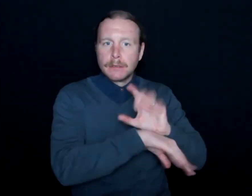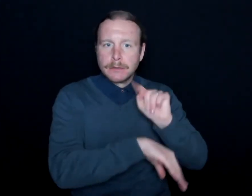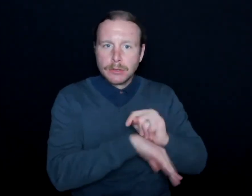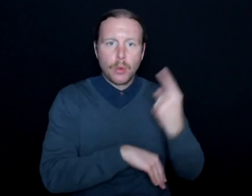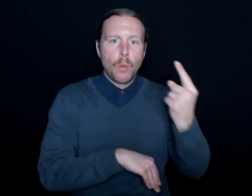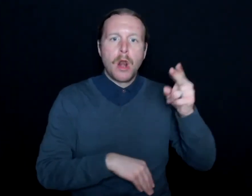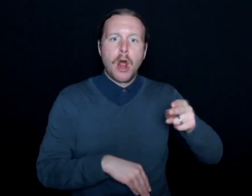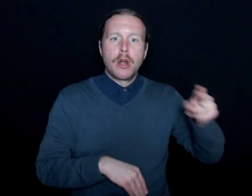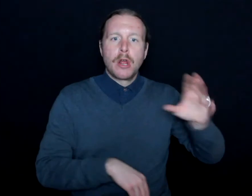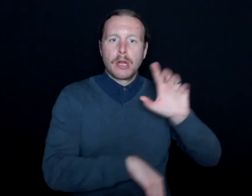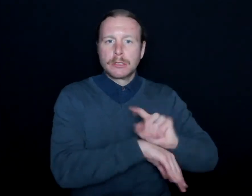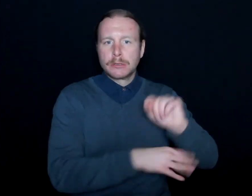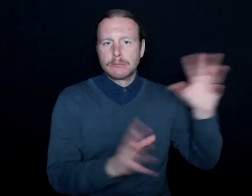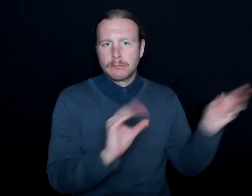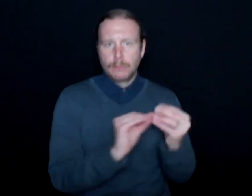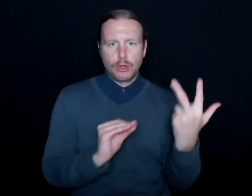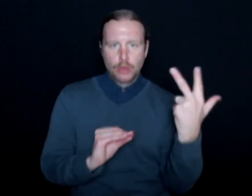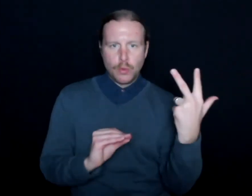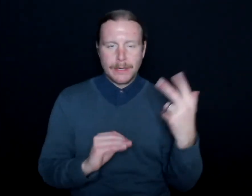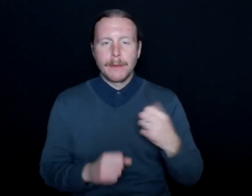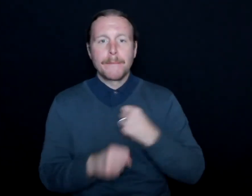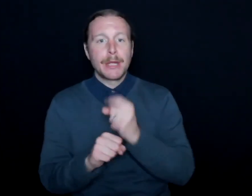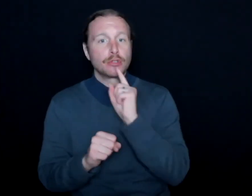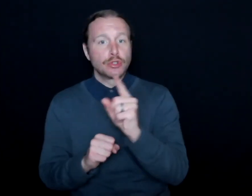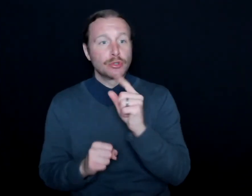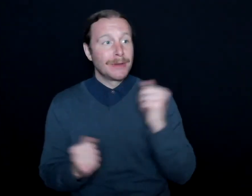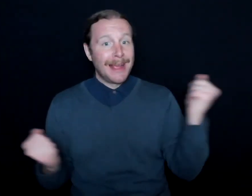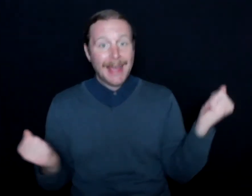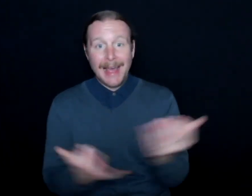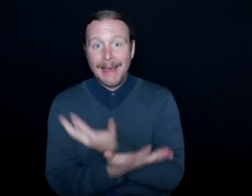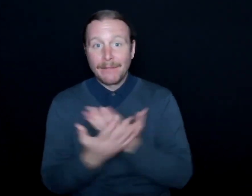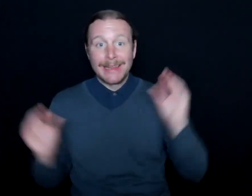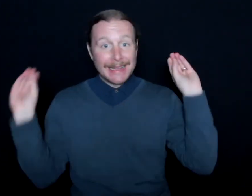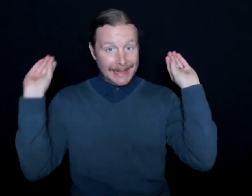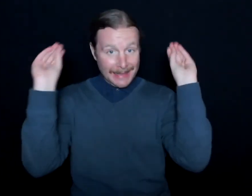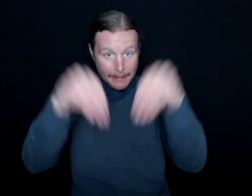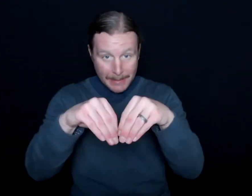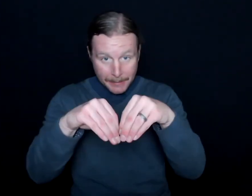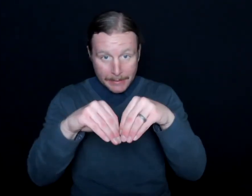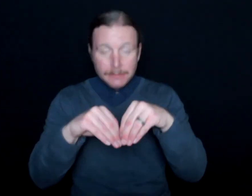of hearing consultant, where I make sure that everything that we're implementing is cutting-edge,